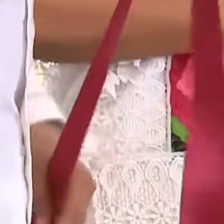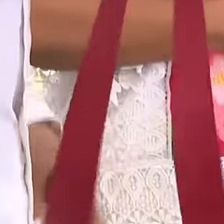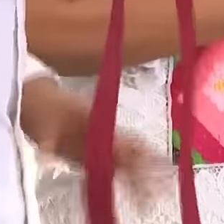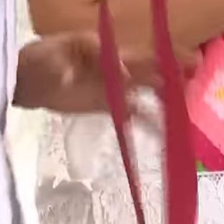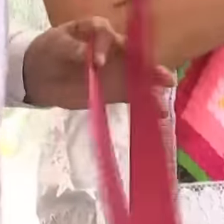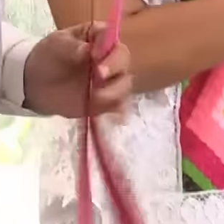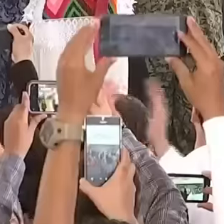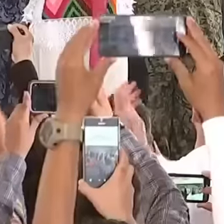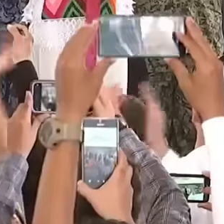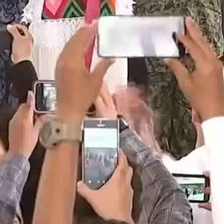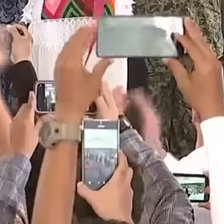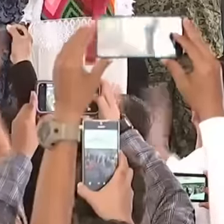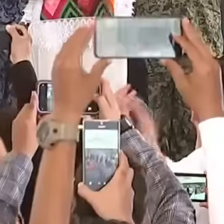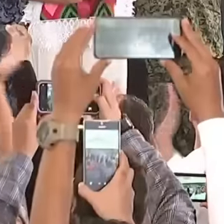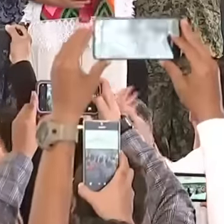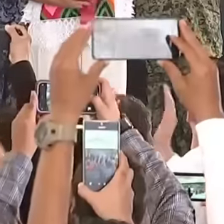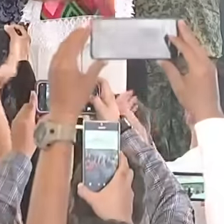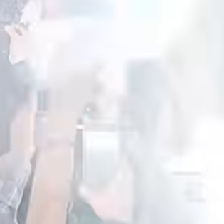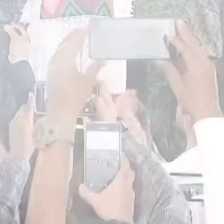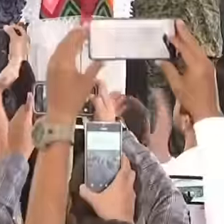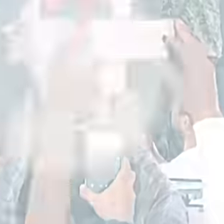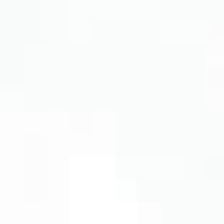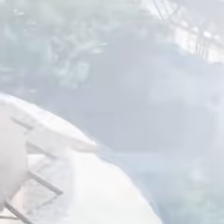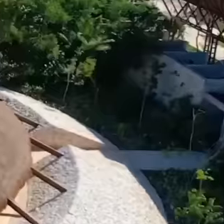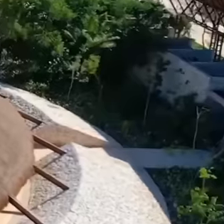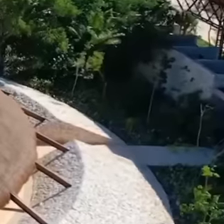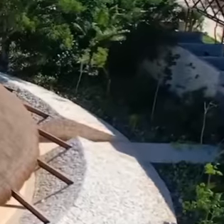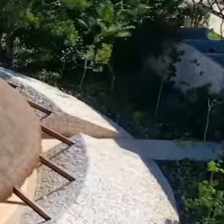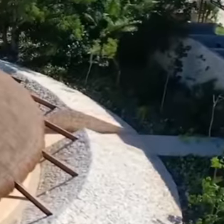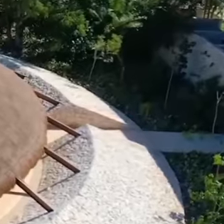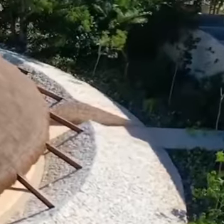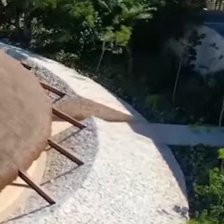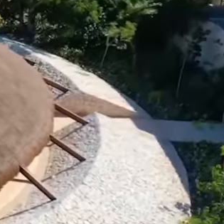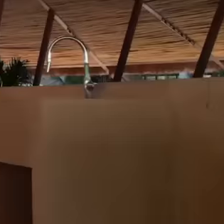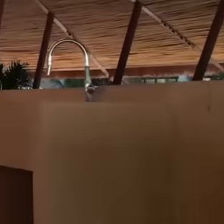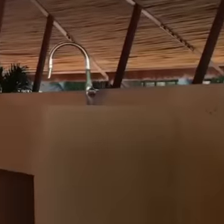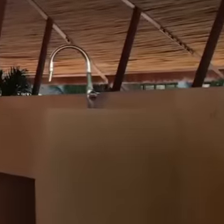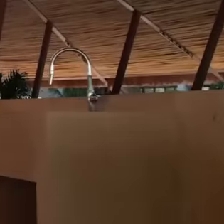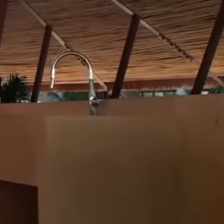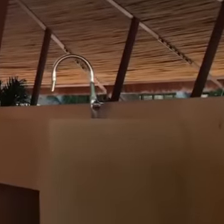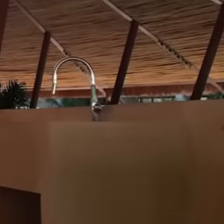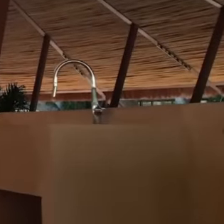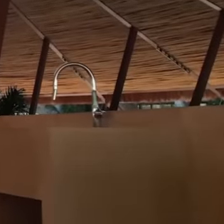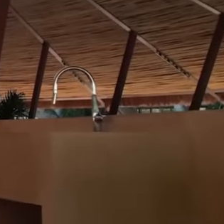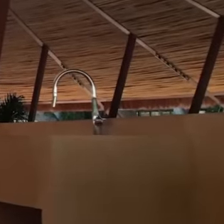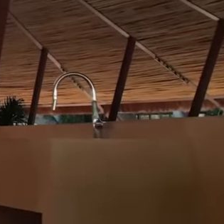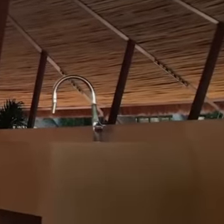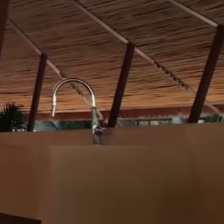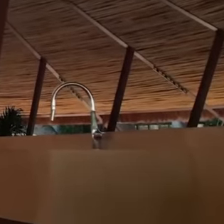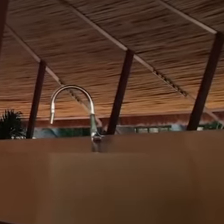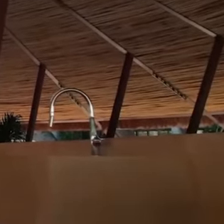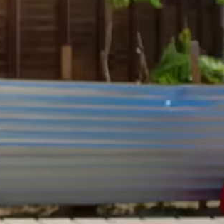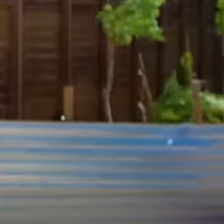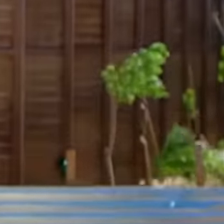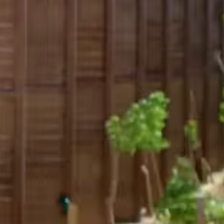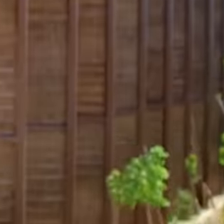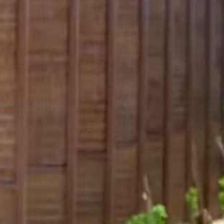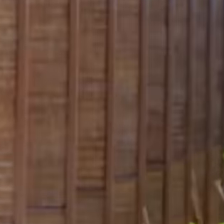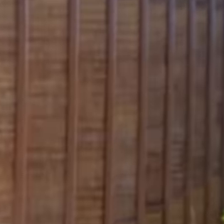largest parks in Latin America known as the Jaguar Park took place this megaproject